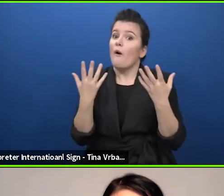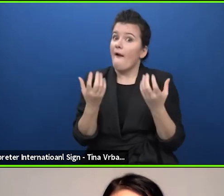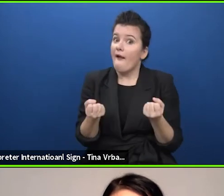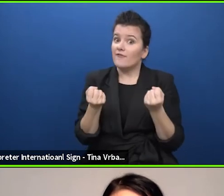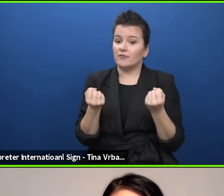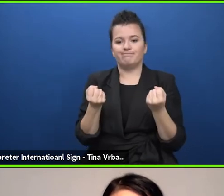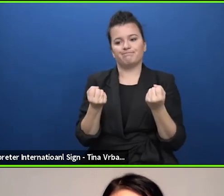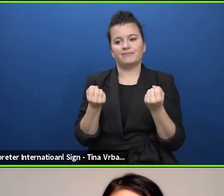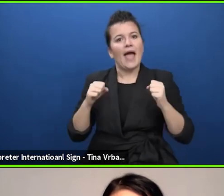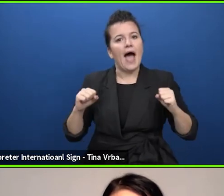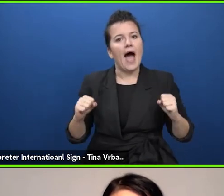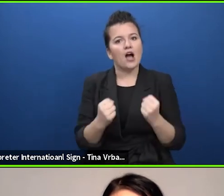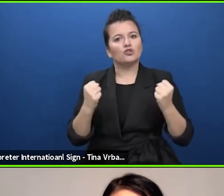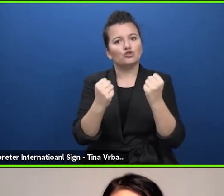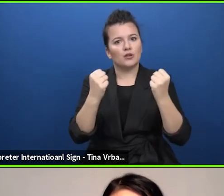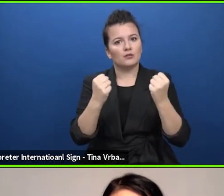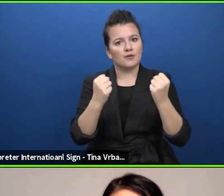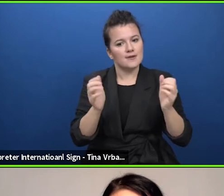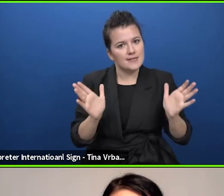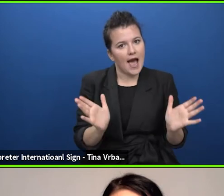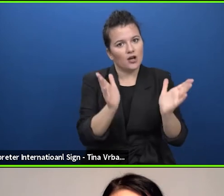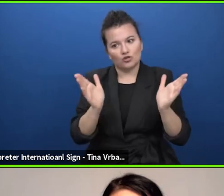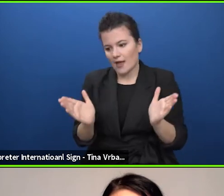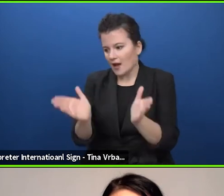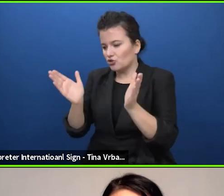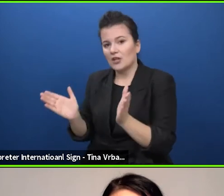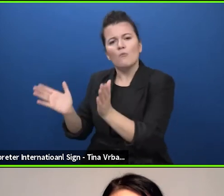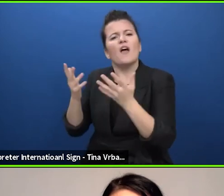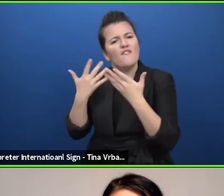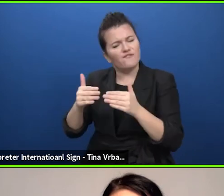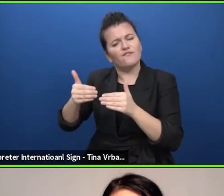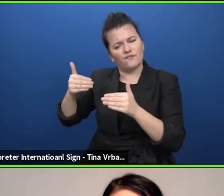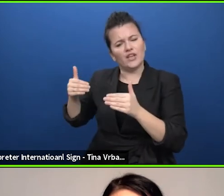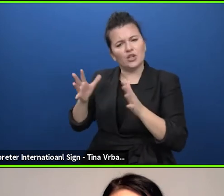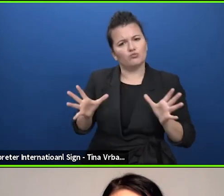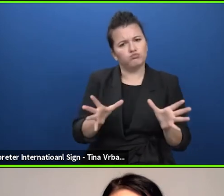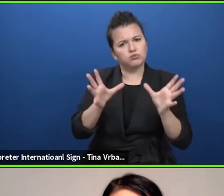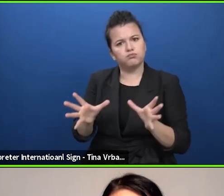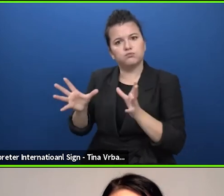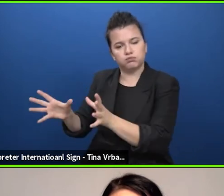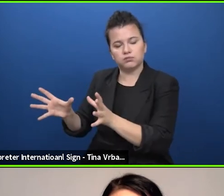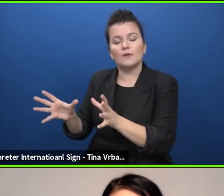to have and that we have already started having in the area of performing arts and most particularly